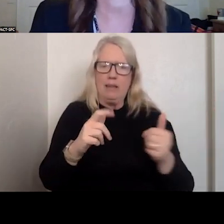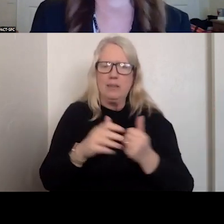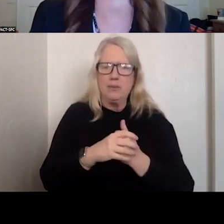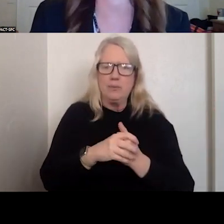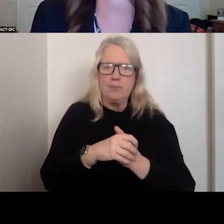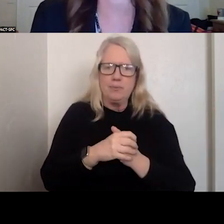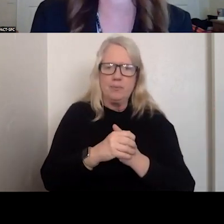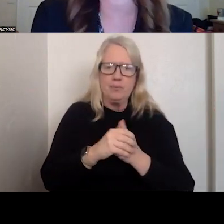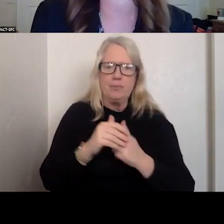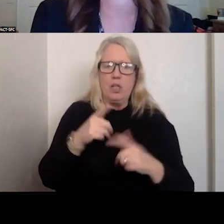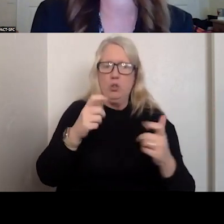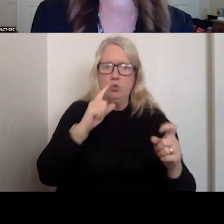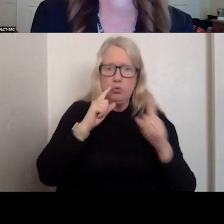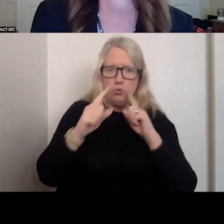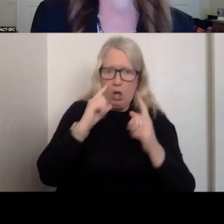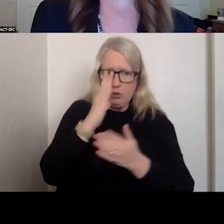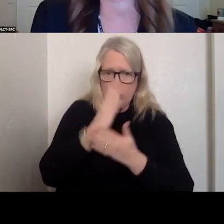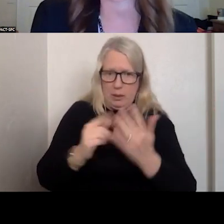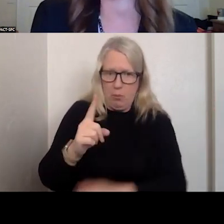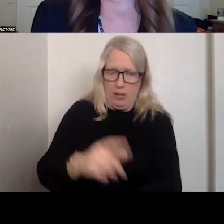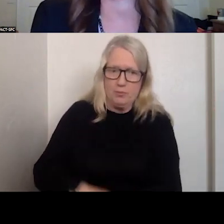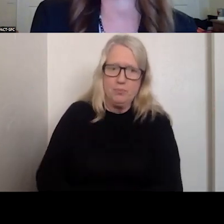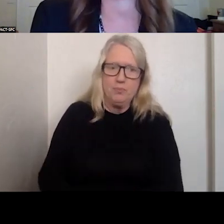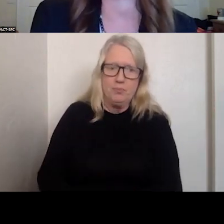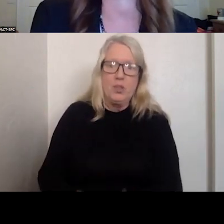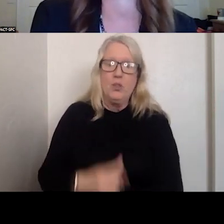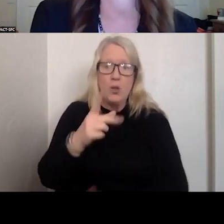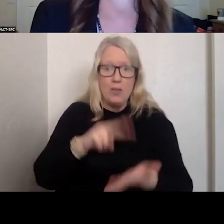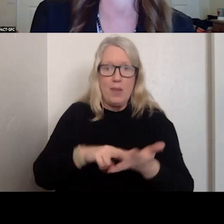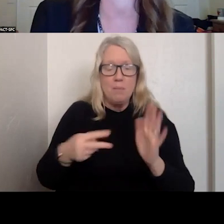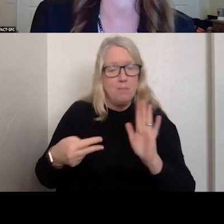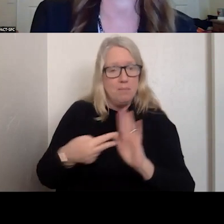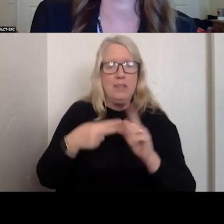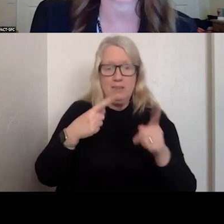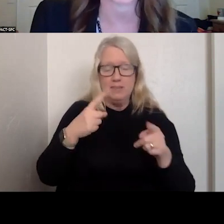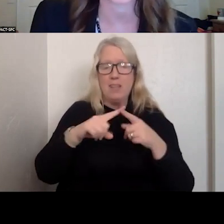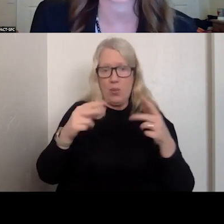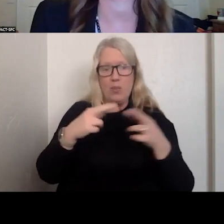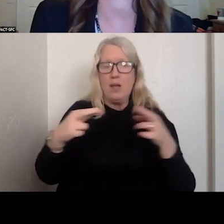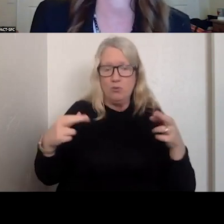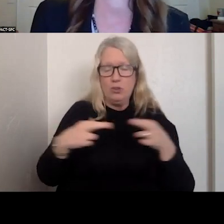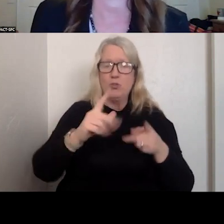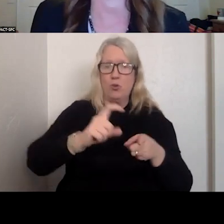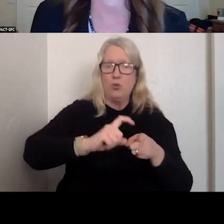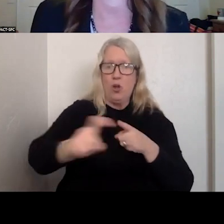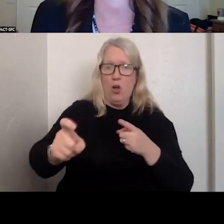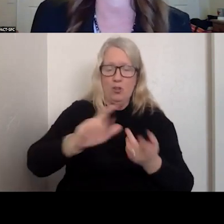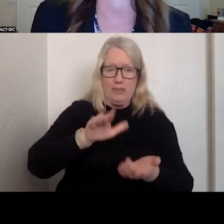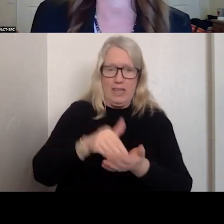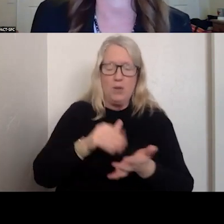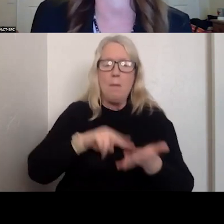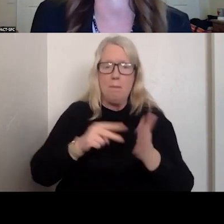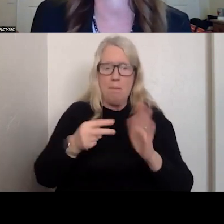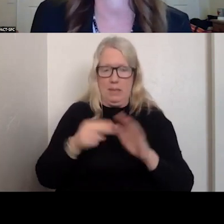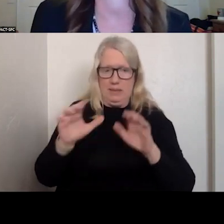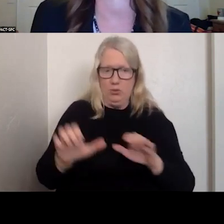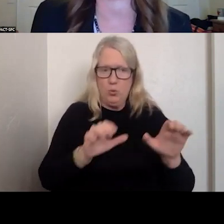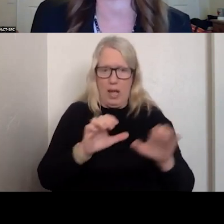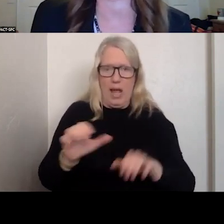SOMEONE TO TALK TO. THAT IS THE REGIONAL CRISIS CALL CENTERS, WHICH ACT AS THE HUB FOR SERVICES.